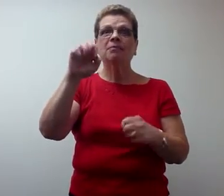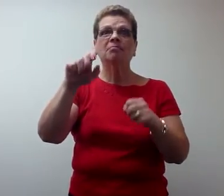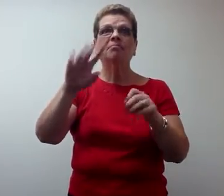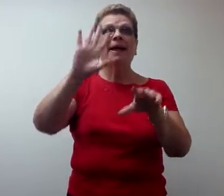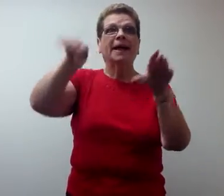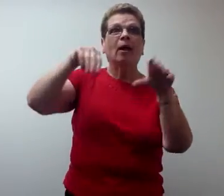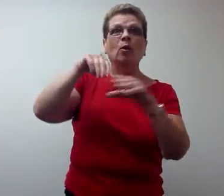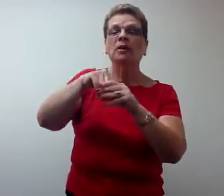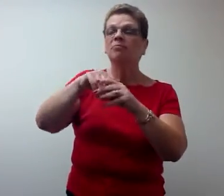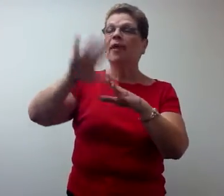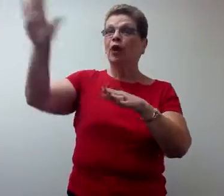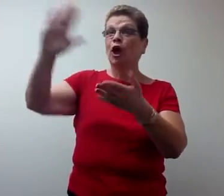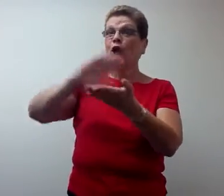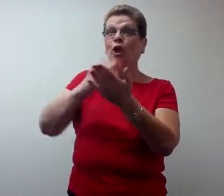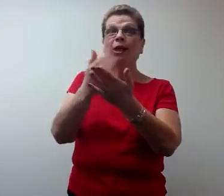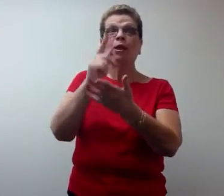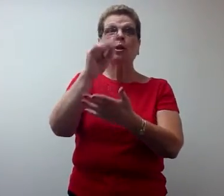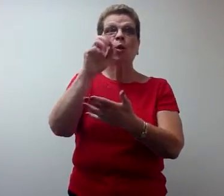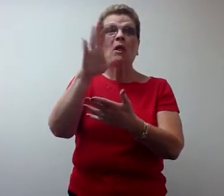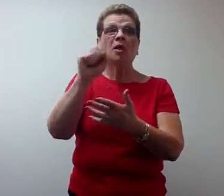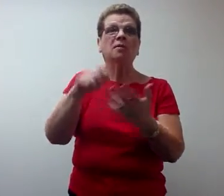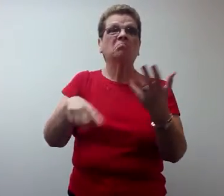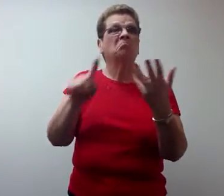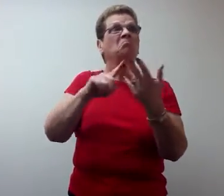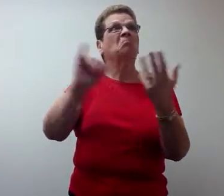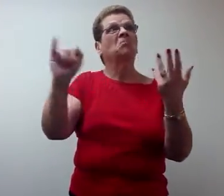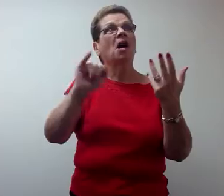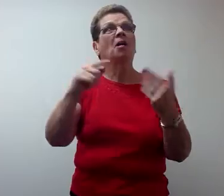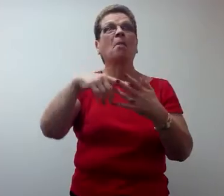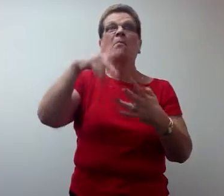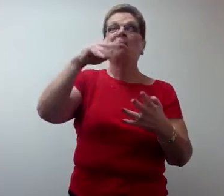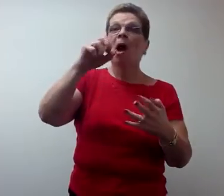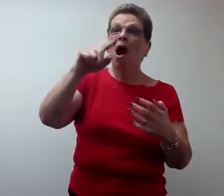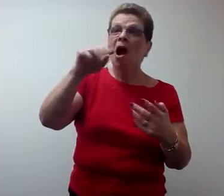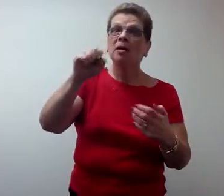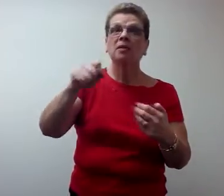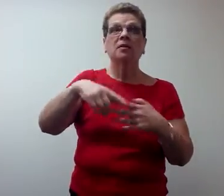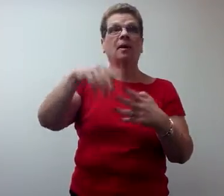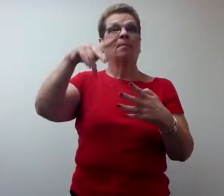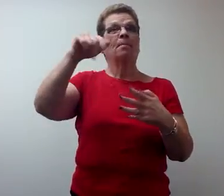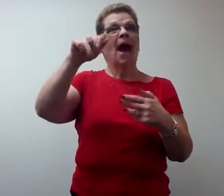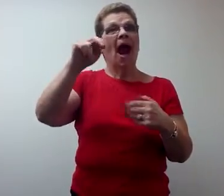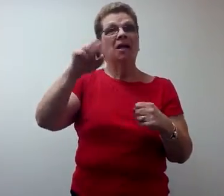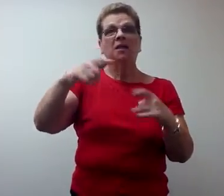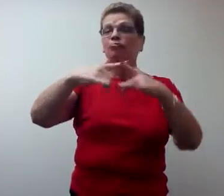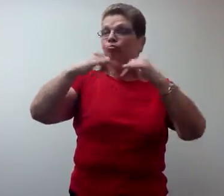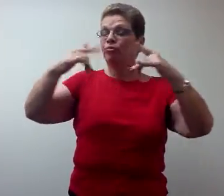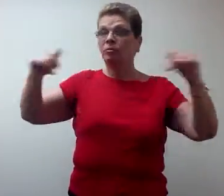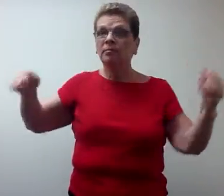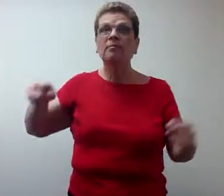that they provide us their facilities including their cooking tools such as pots, pans, etc.